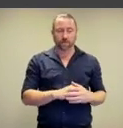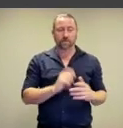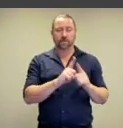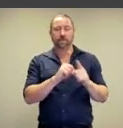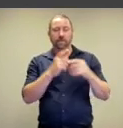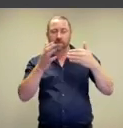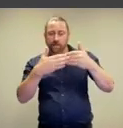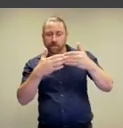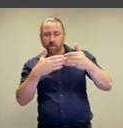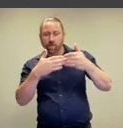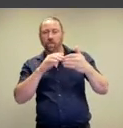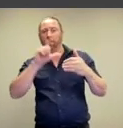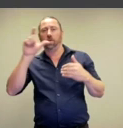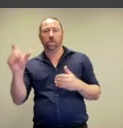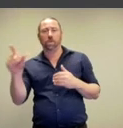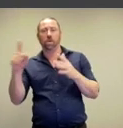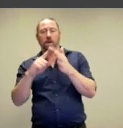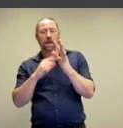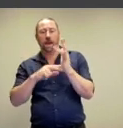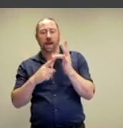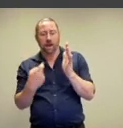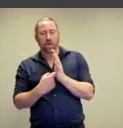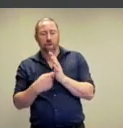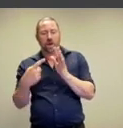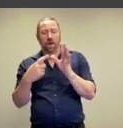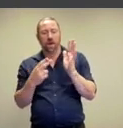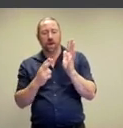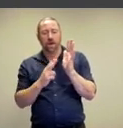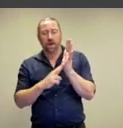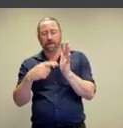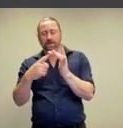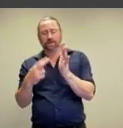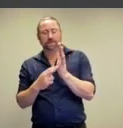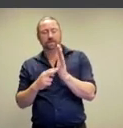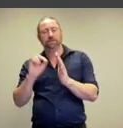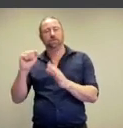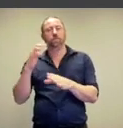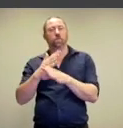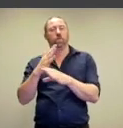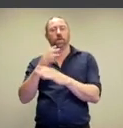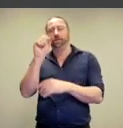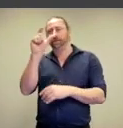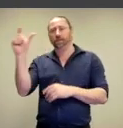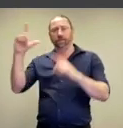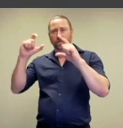spot with the exact same door in